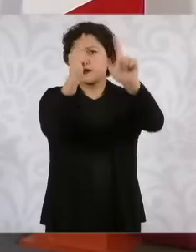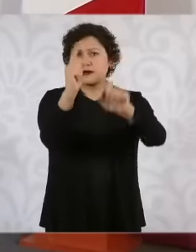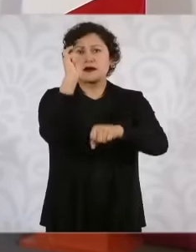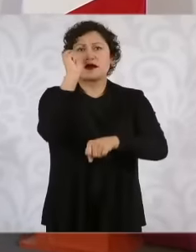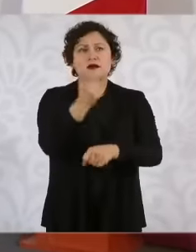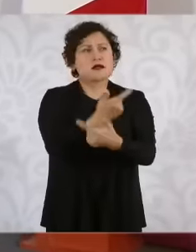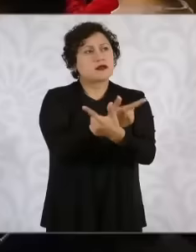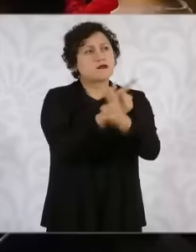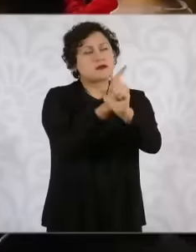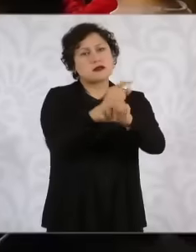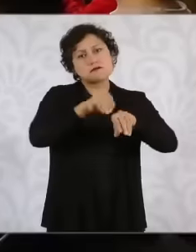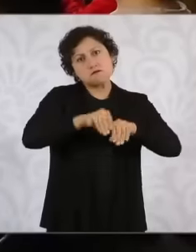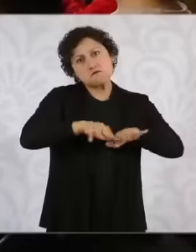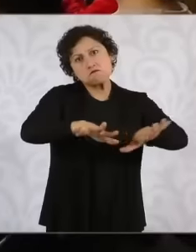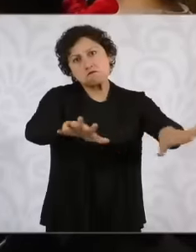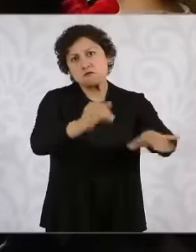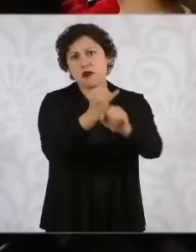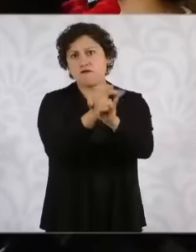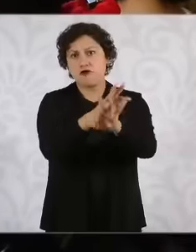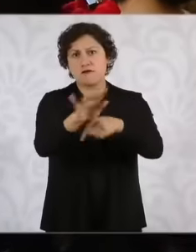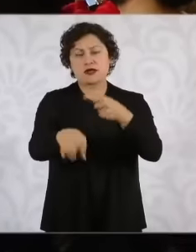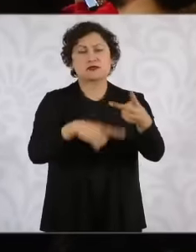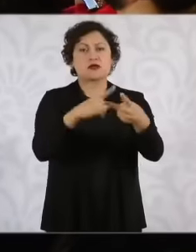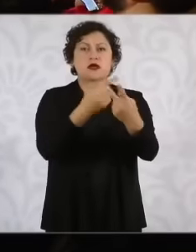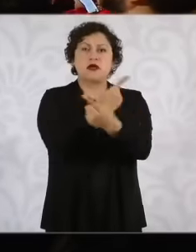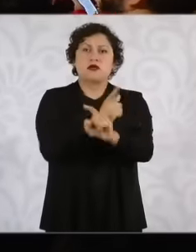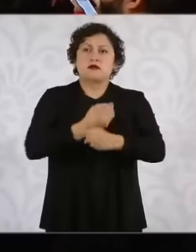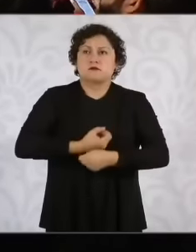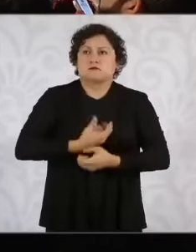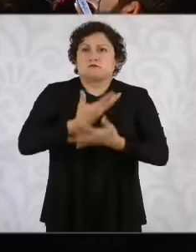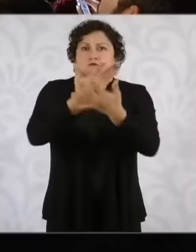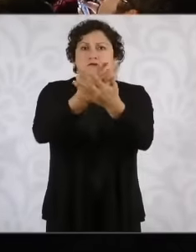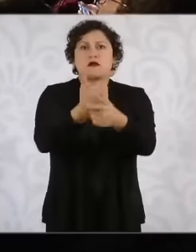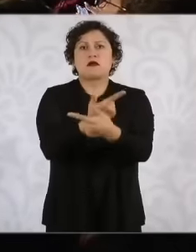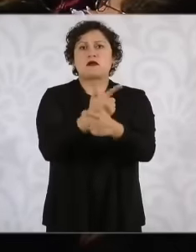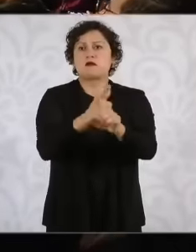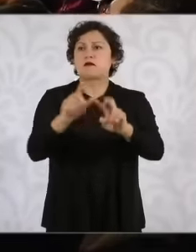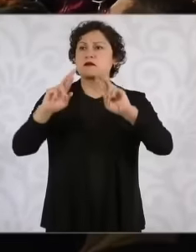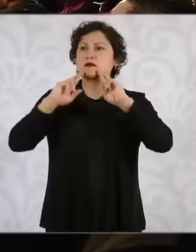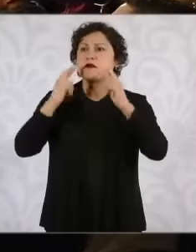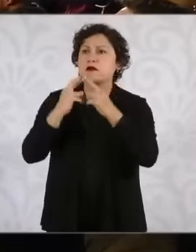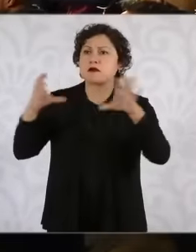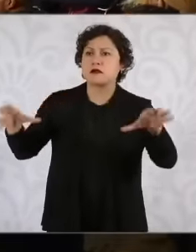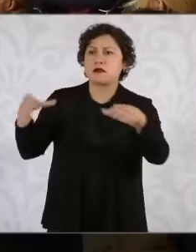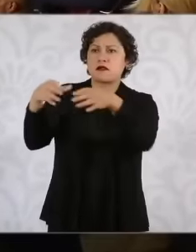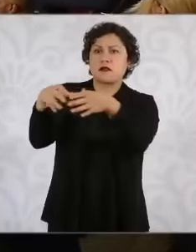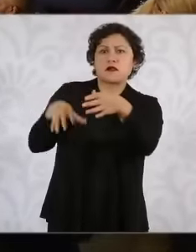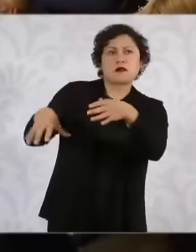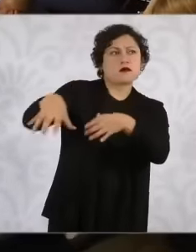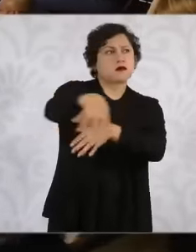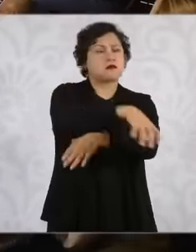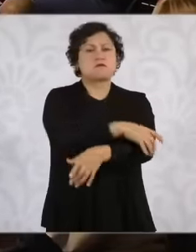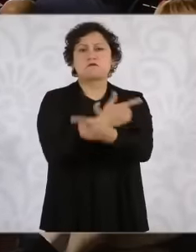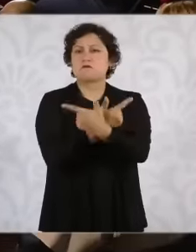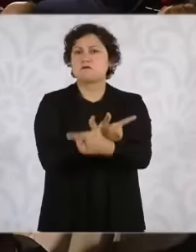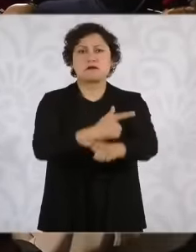there is freedom of assembly there is freedom of demonstration there is freedom to